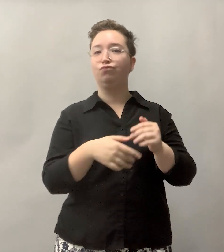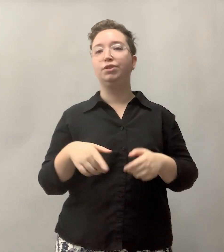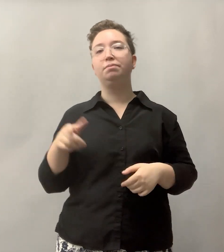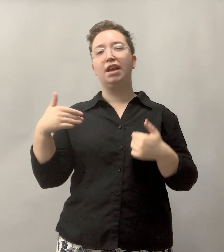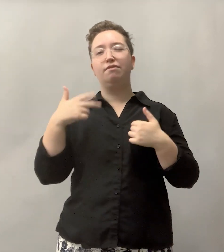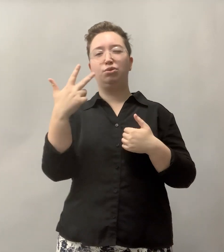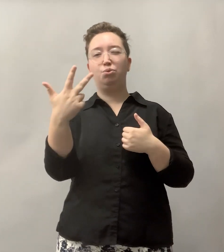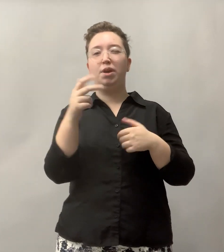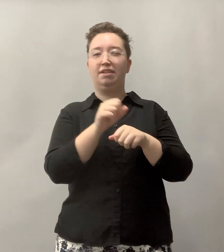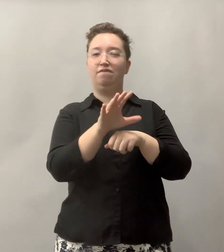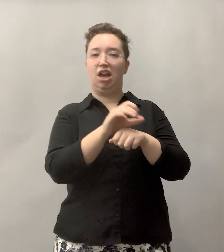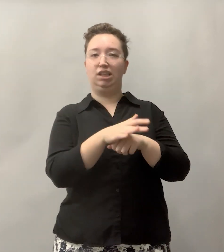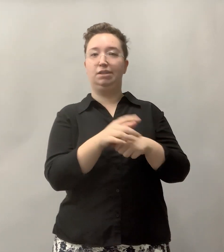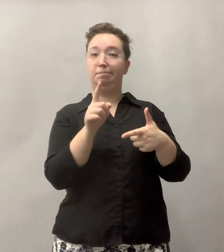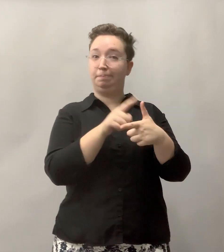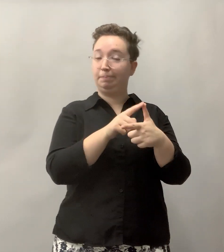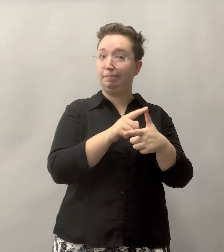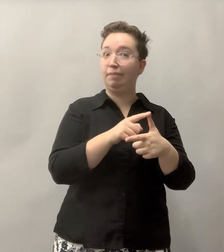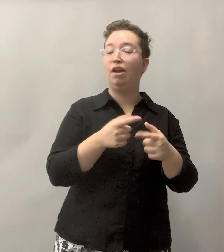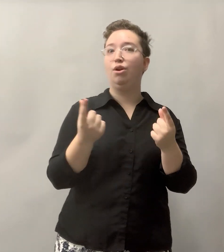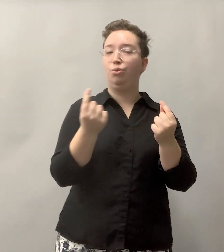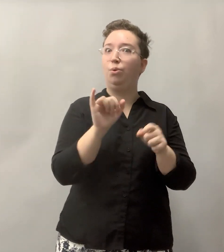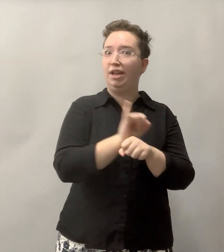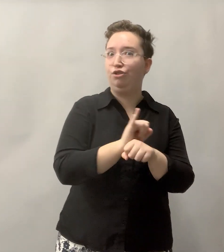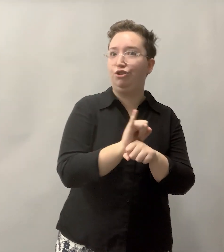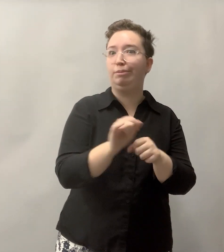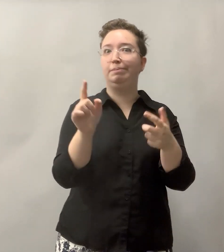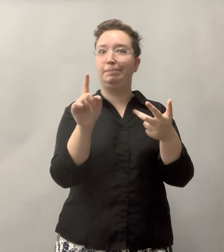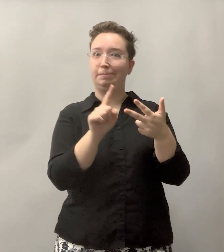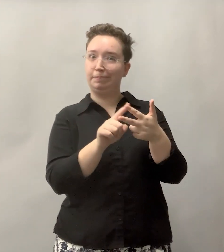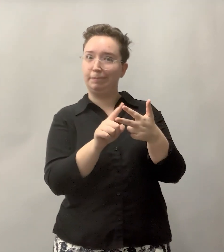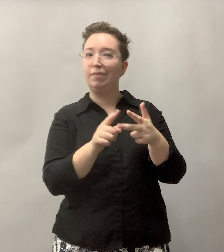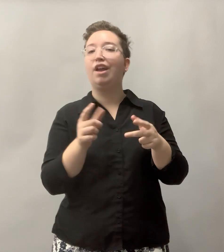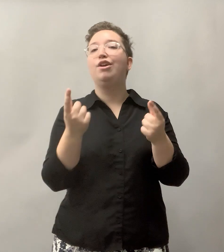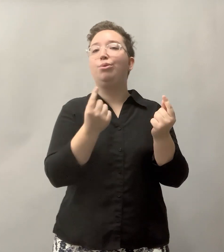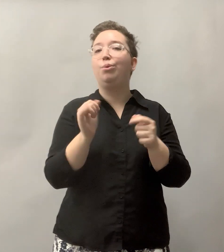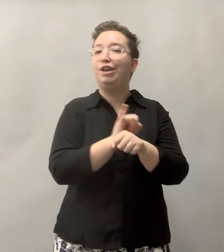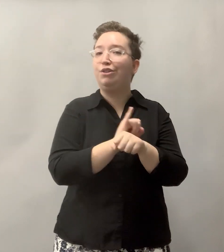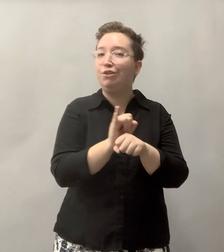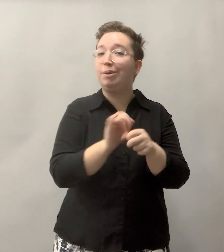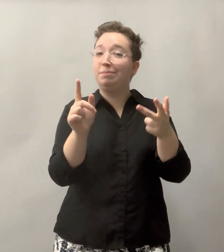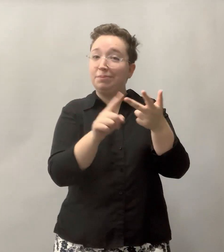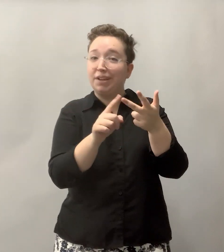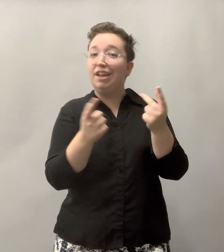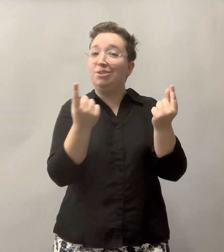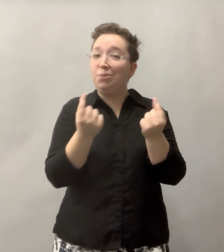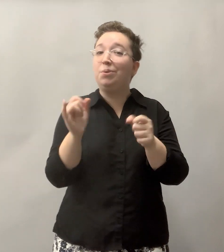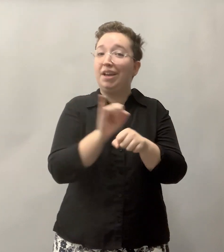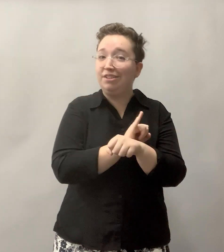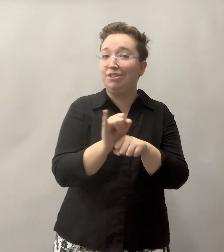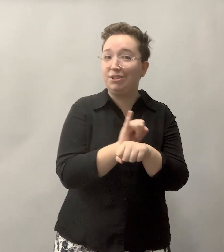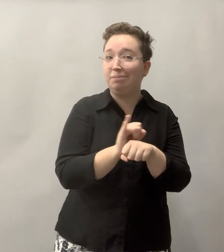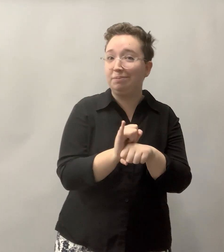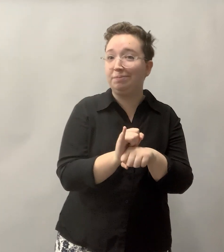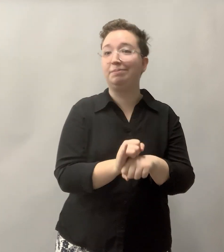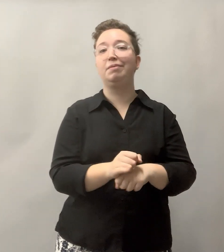He had three pieces of advice for our students: “Do an internship, do an internship, do an internship.”